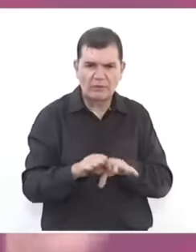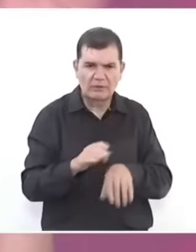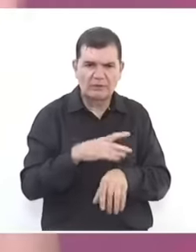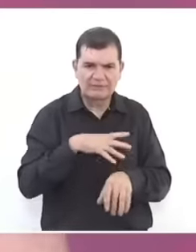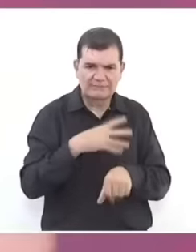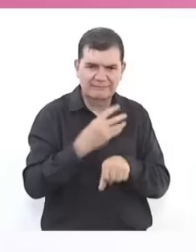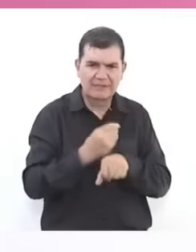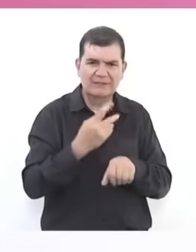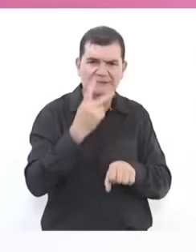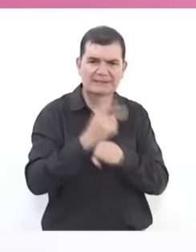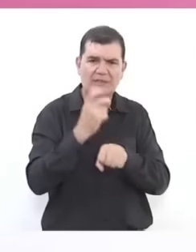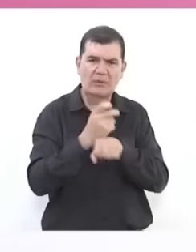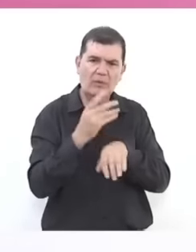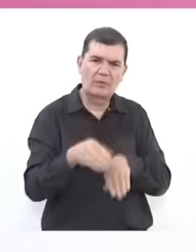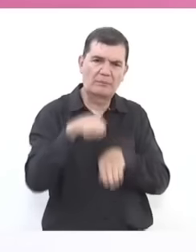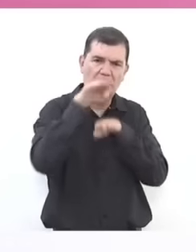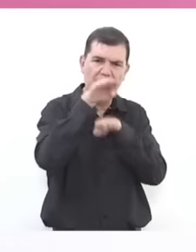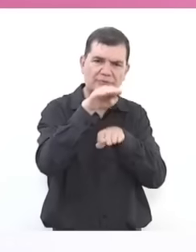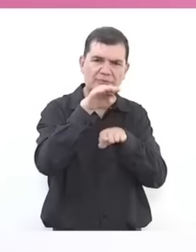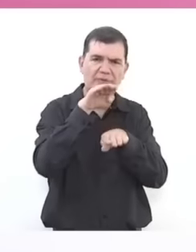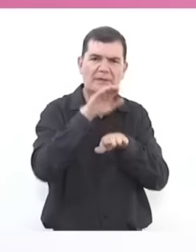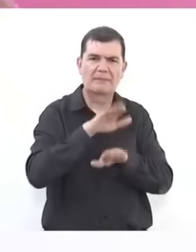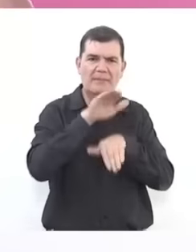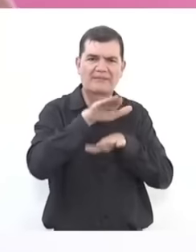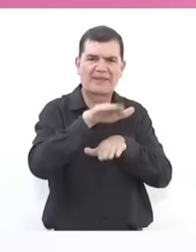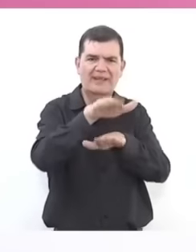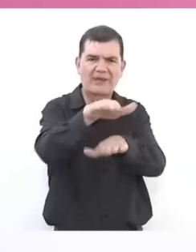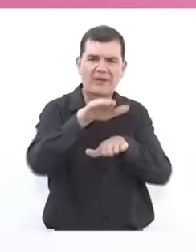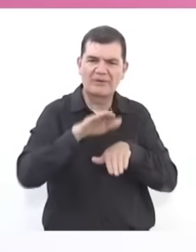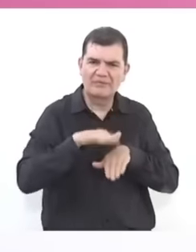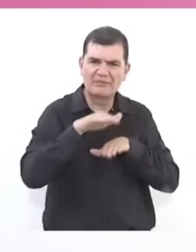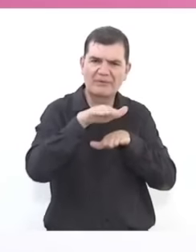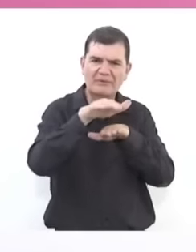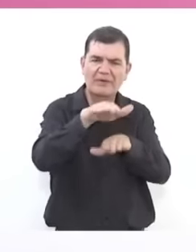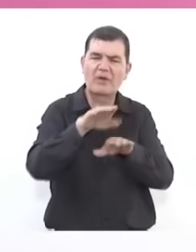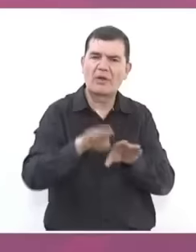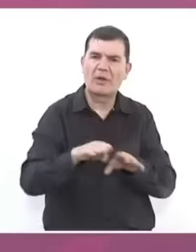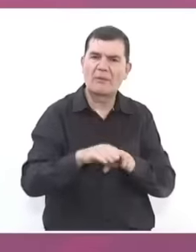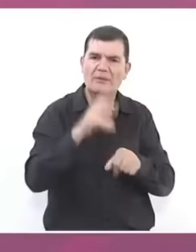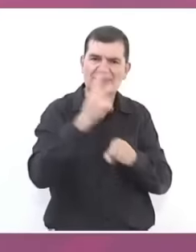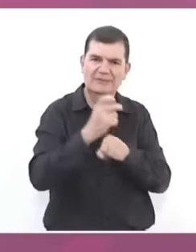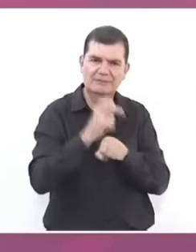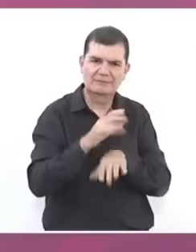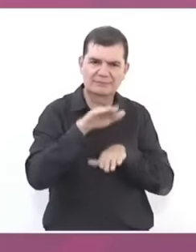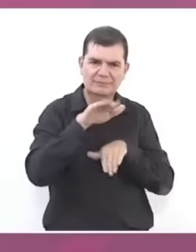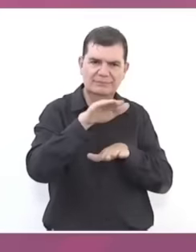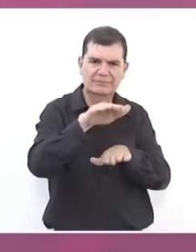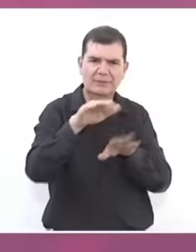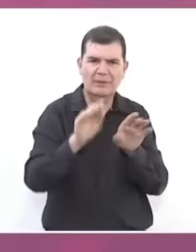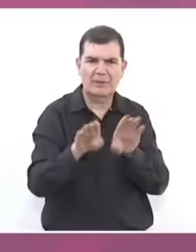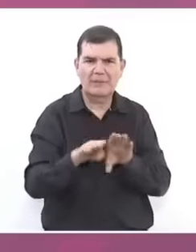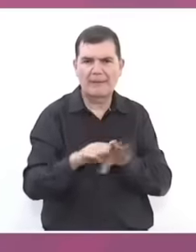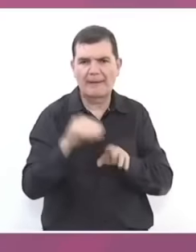second floor of the peripheral that was left there as a free second floor in Mexico City